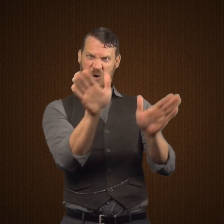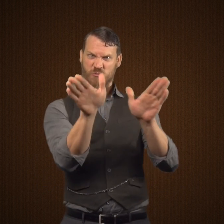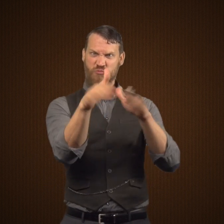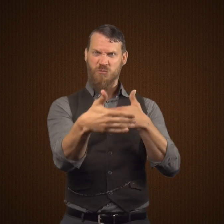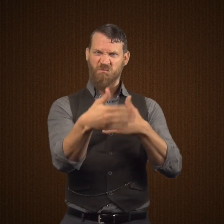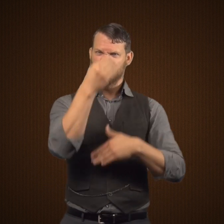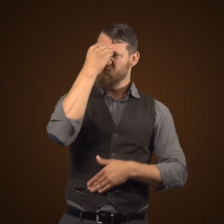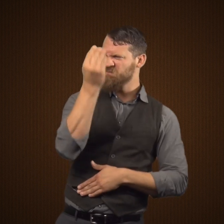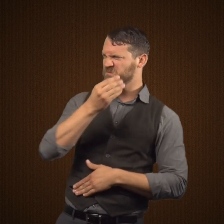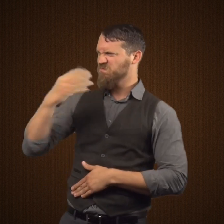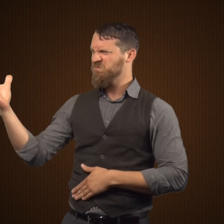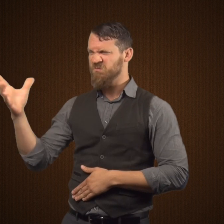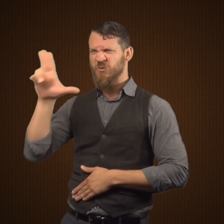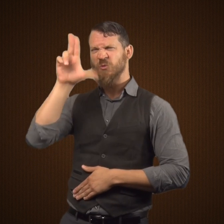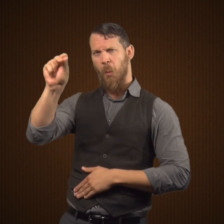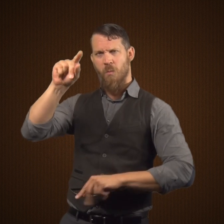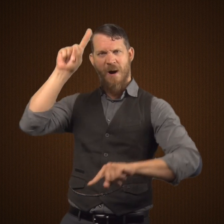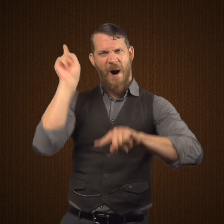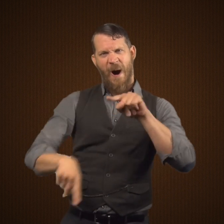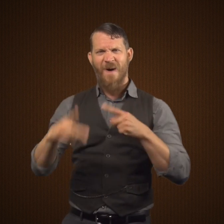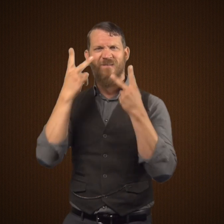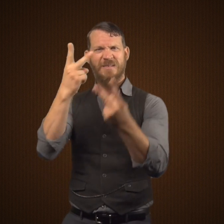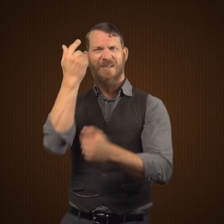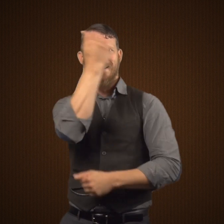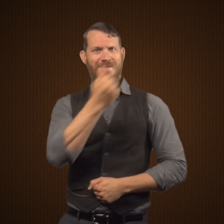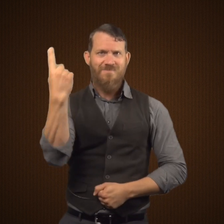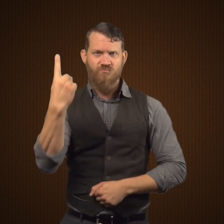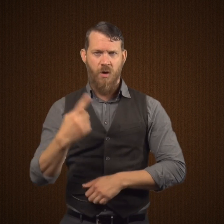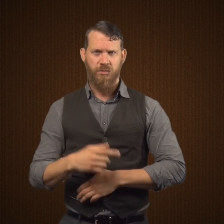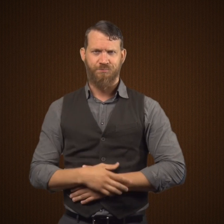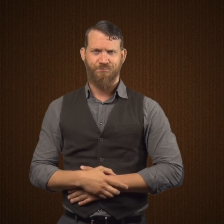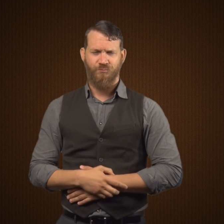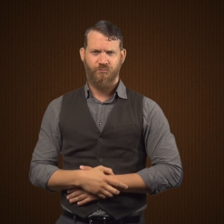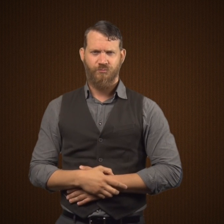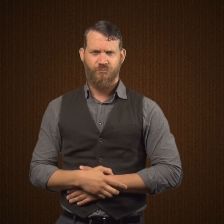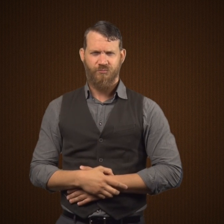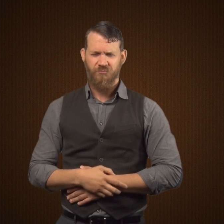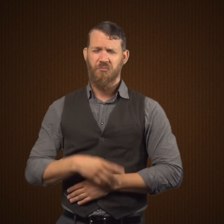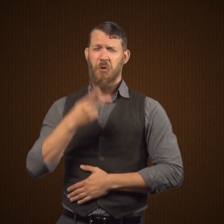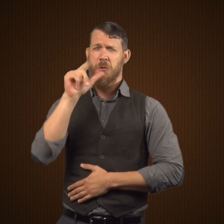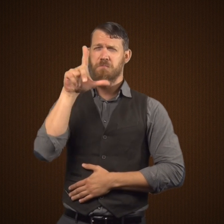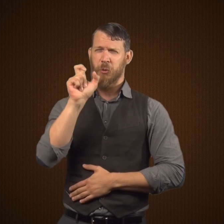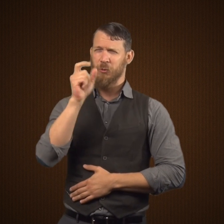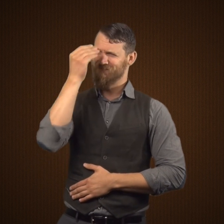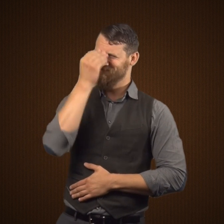The person in the room said, "No. I am not seeing anybody."